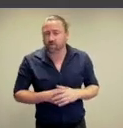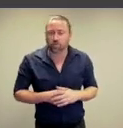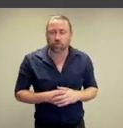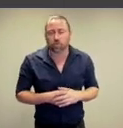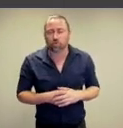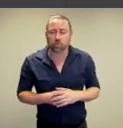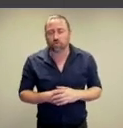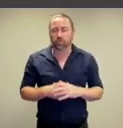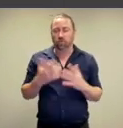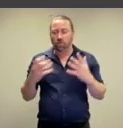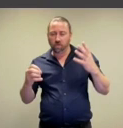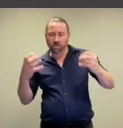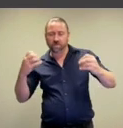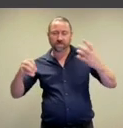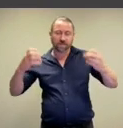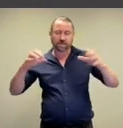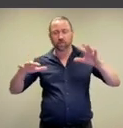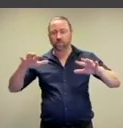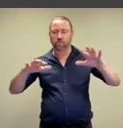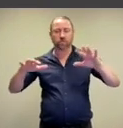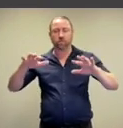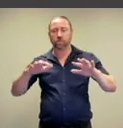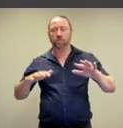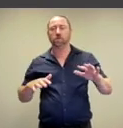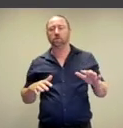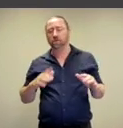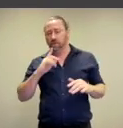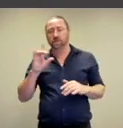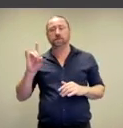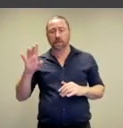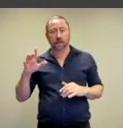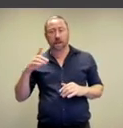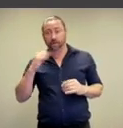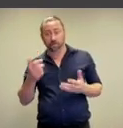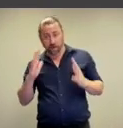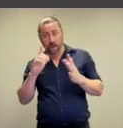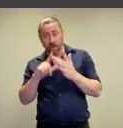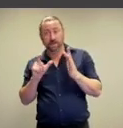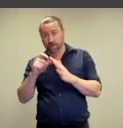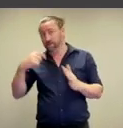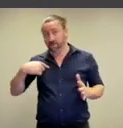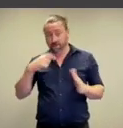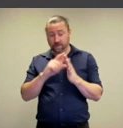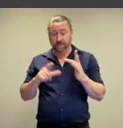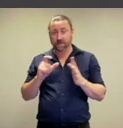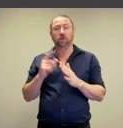We have, oh we're pretty evenly split,